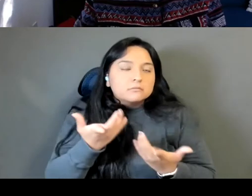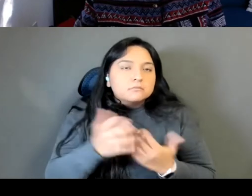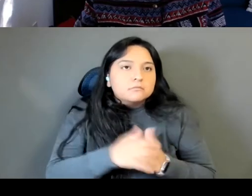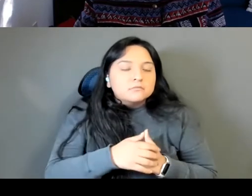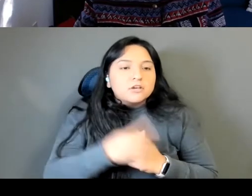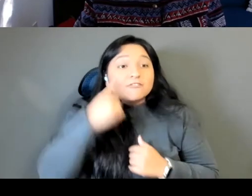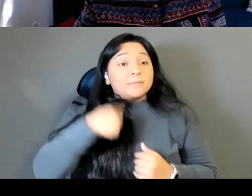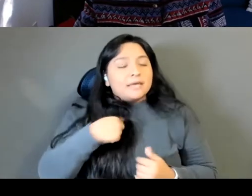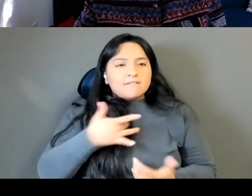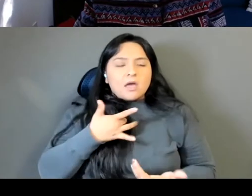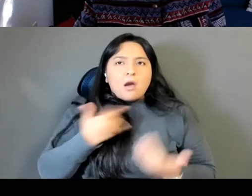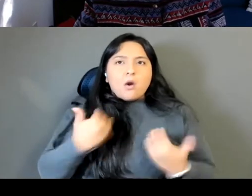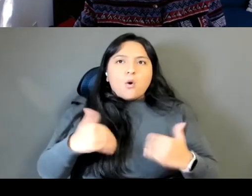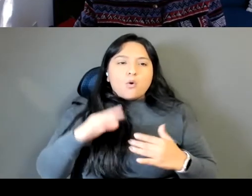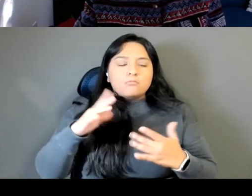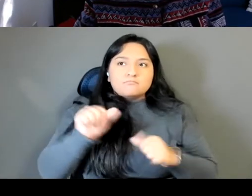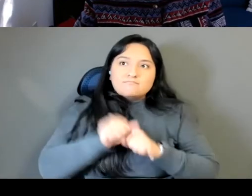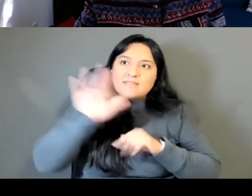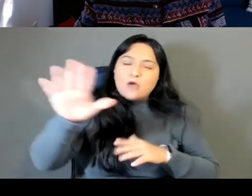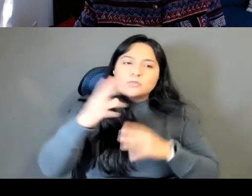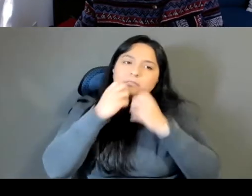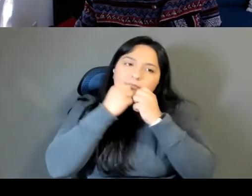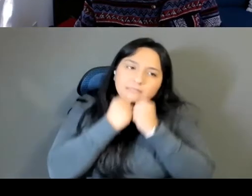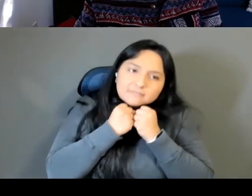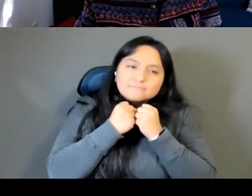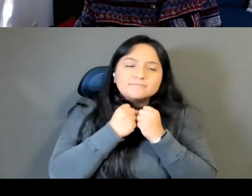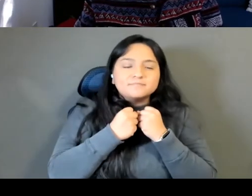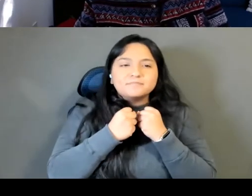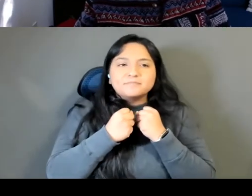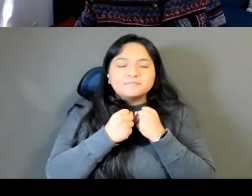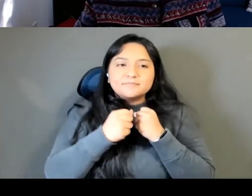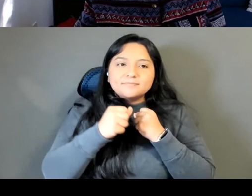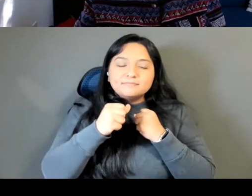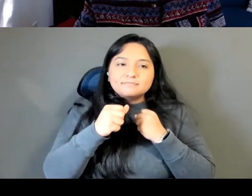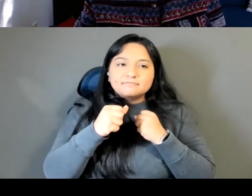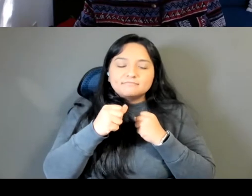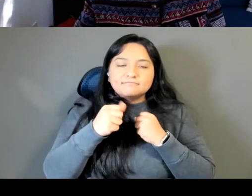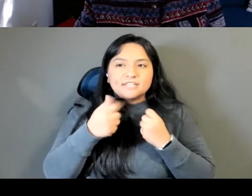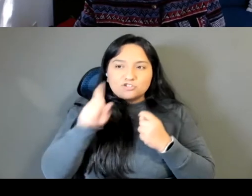the mountains are really sacred. It's not about conquering them like I have to have a sort of like healthy fearful respect